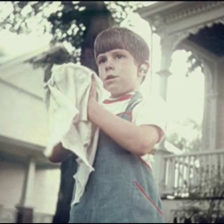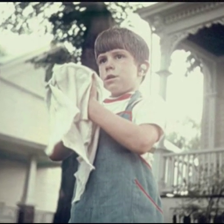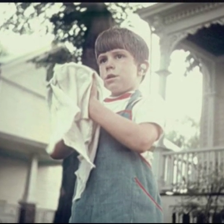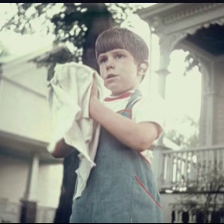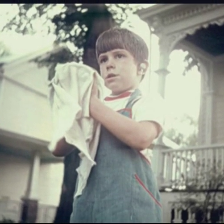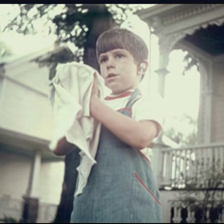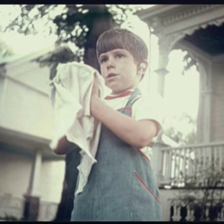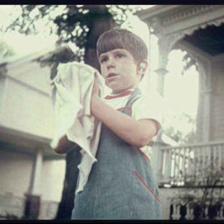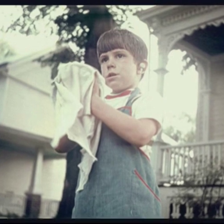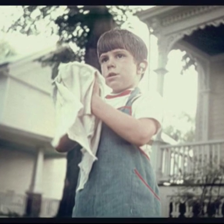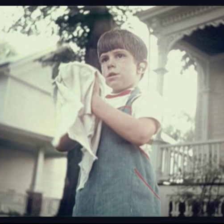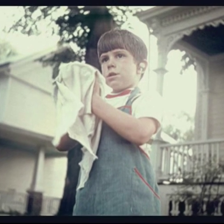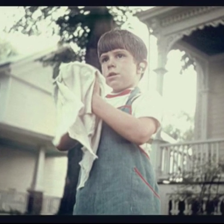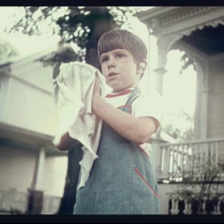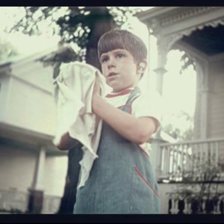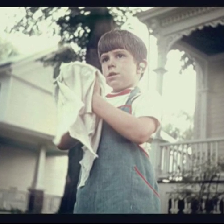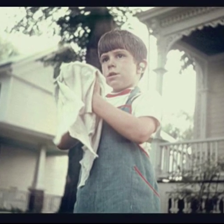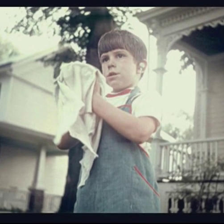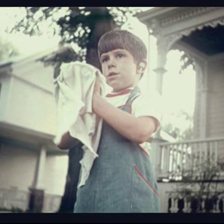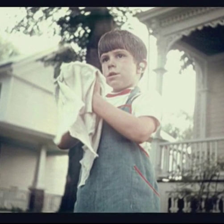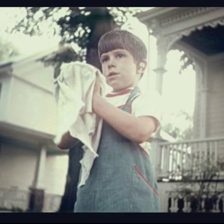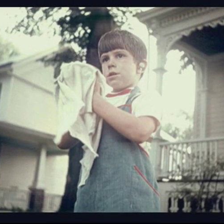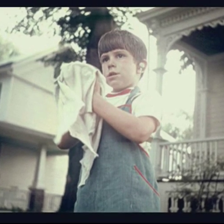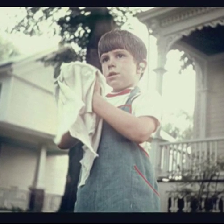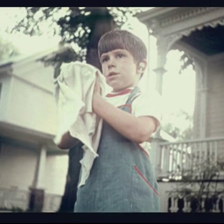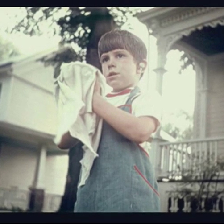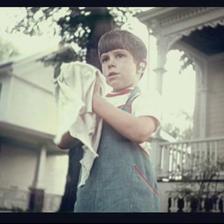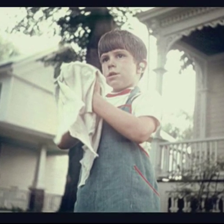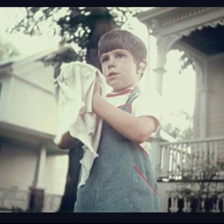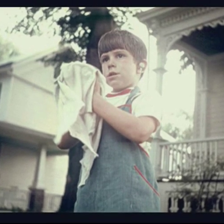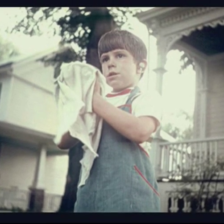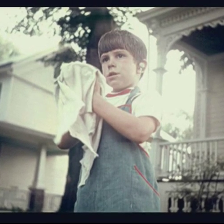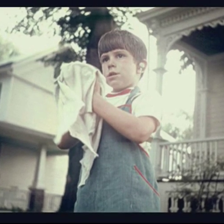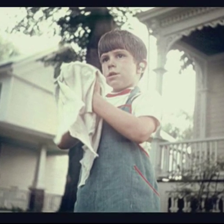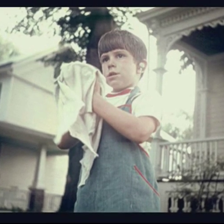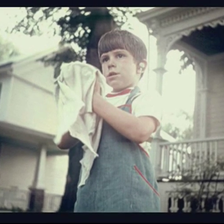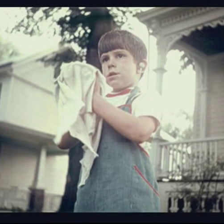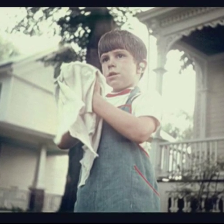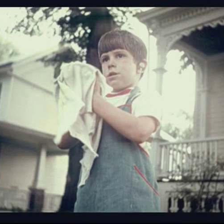I don't remember much about what sound is, but I suspect it's in the back of my brain somewhere.